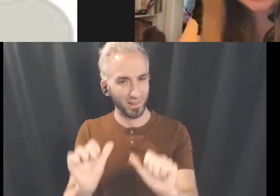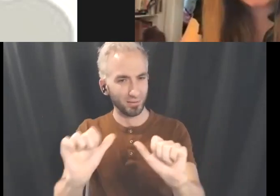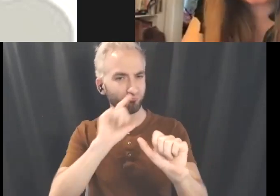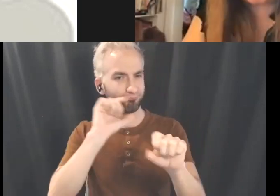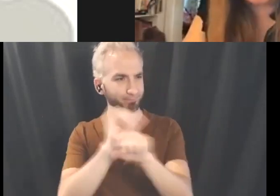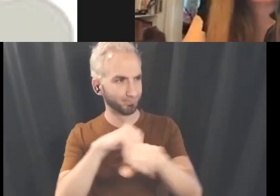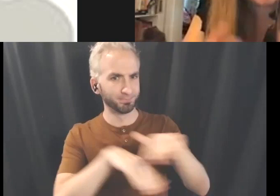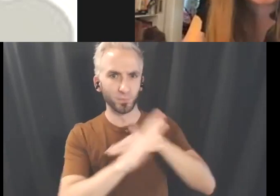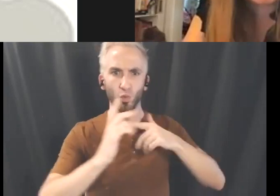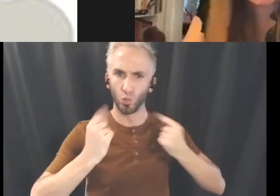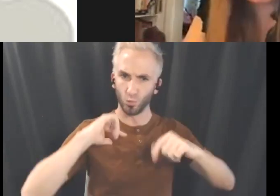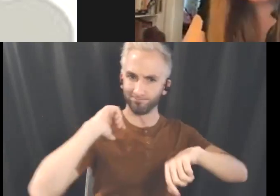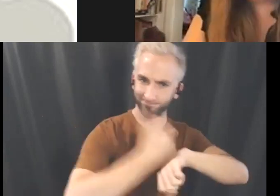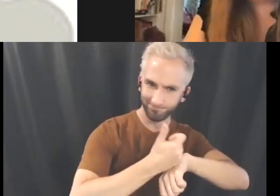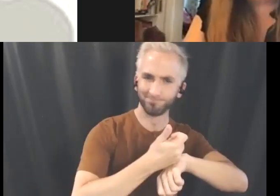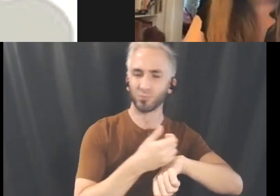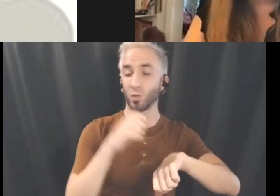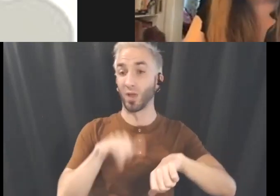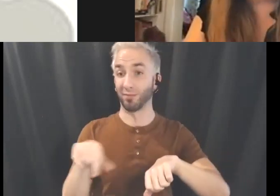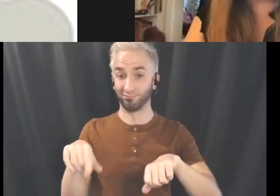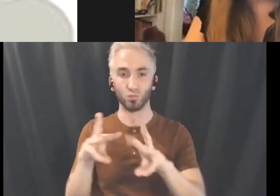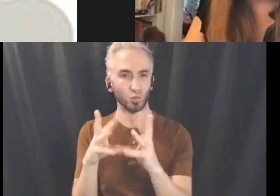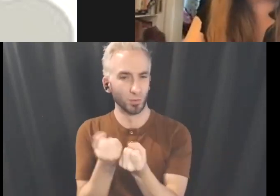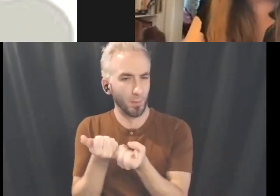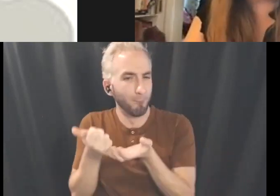as we mentioned, we're also having a series